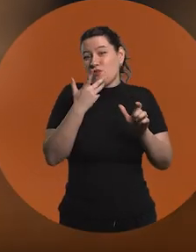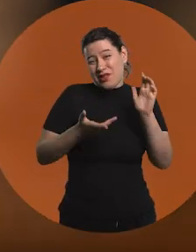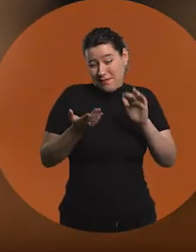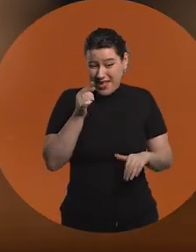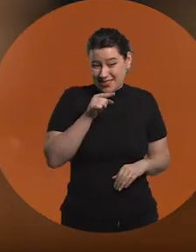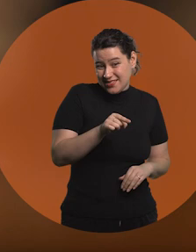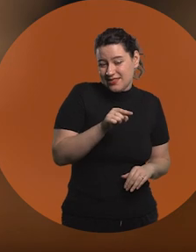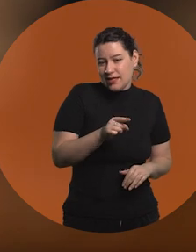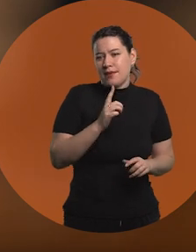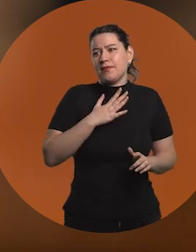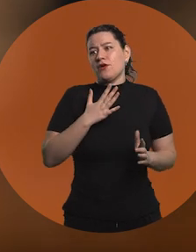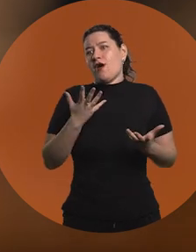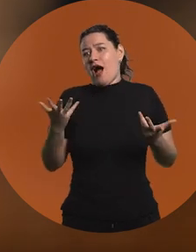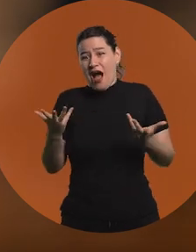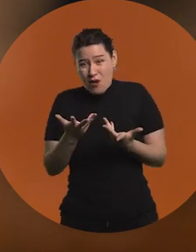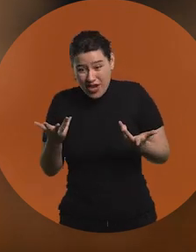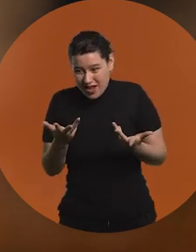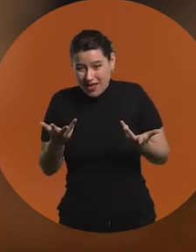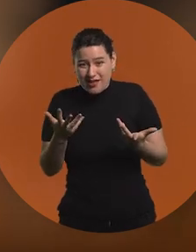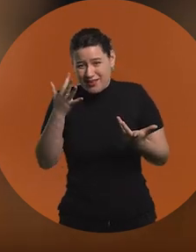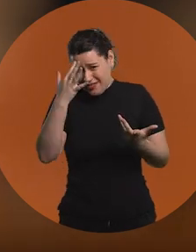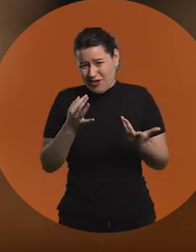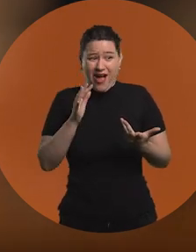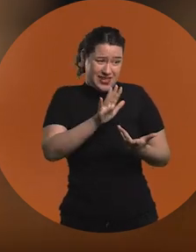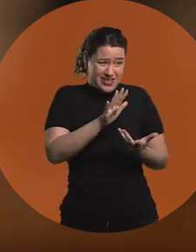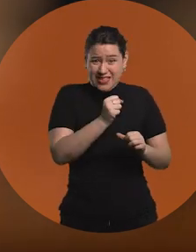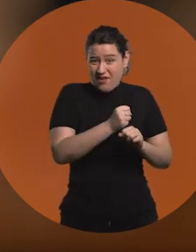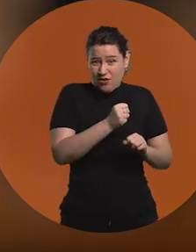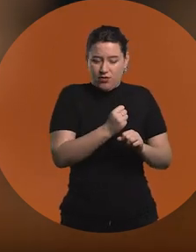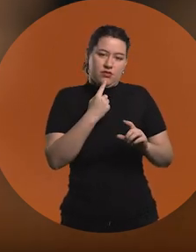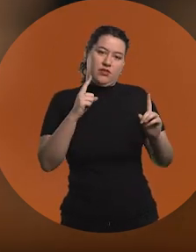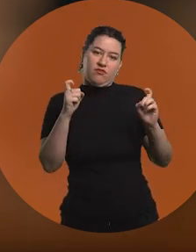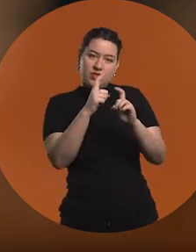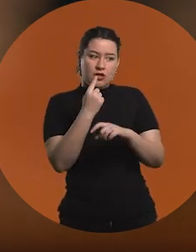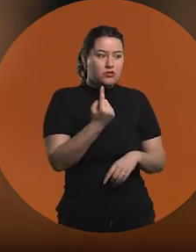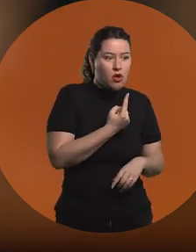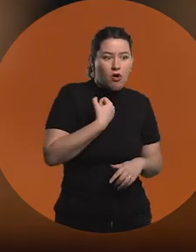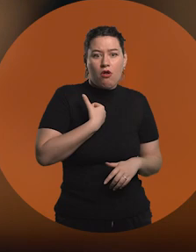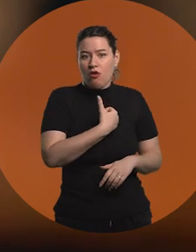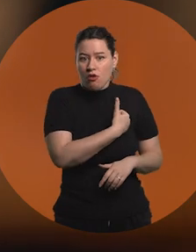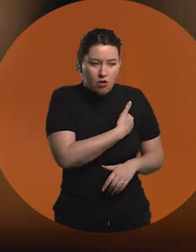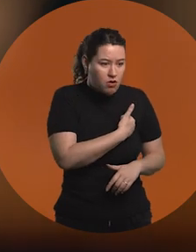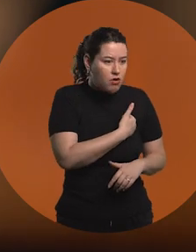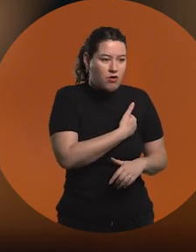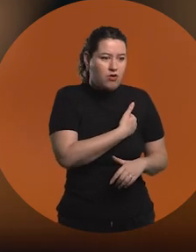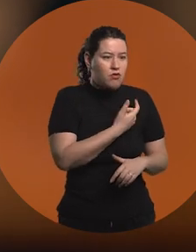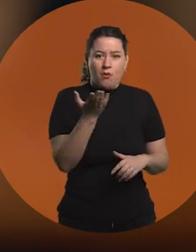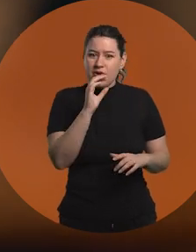to work in this mode, but today it is really difficult to work so isolated and not as part of a team.